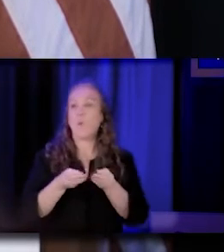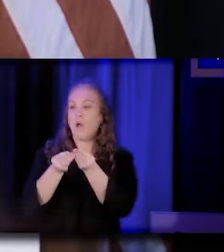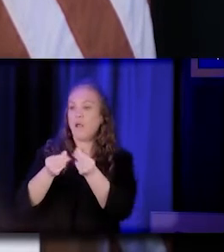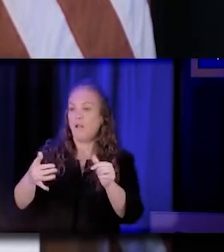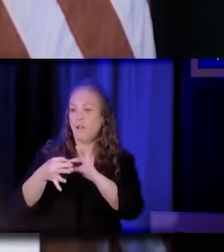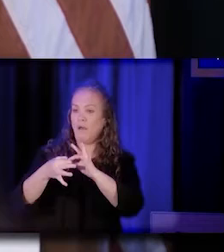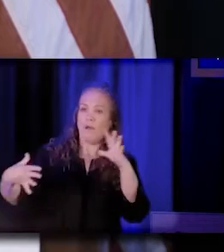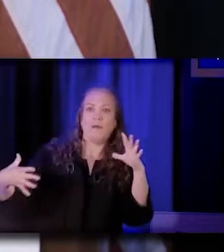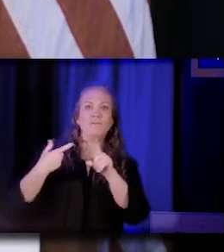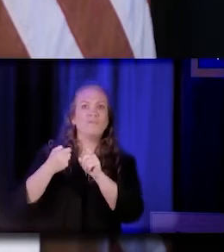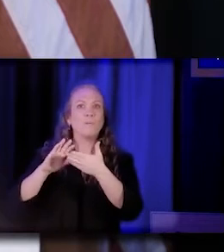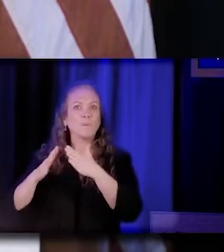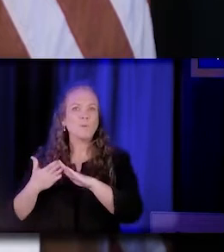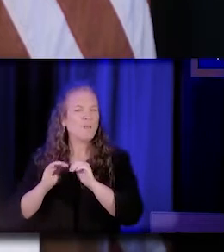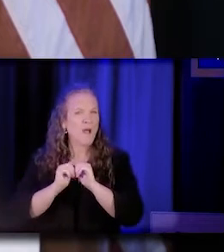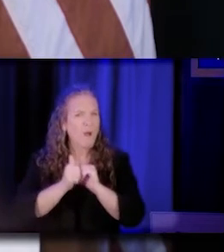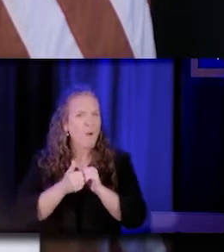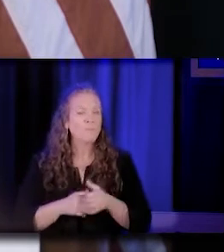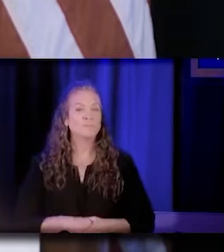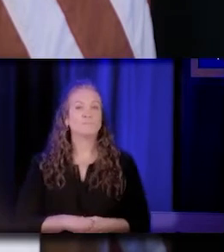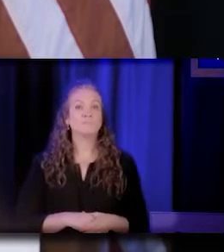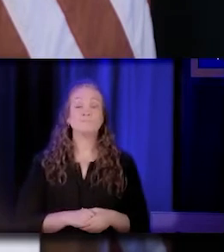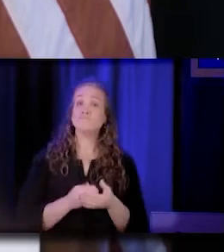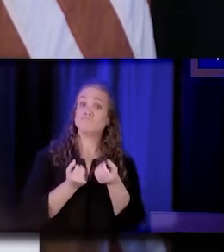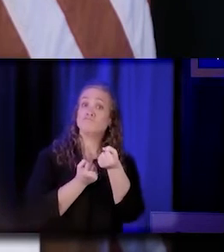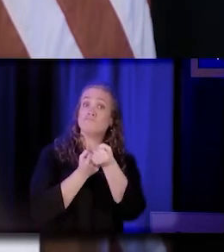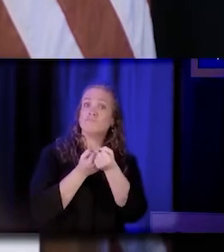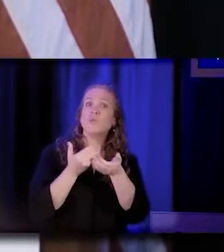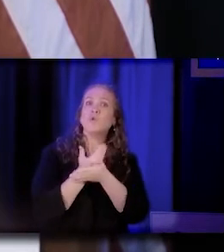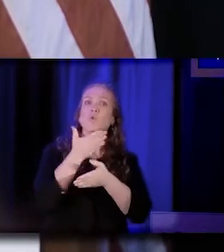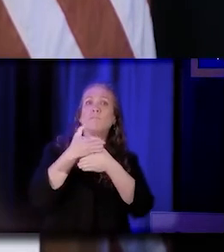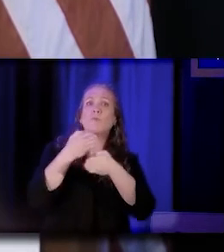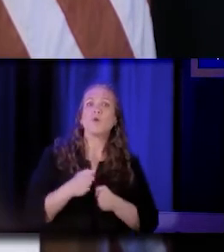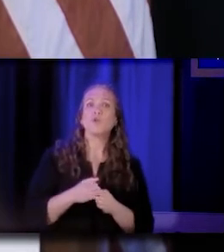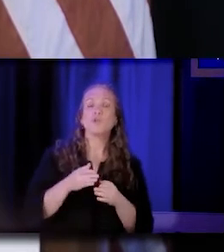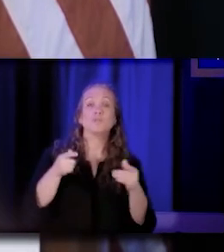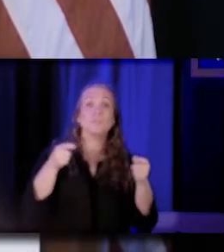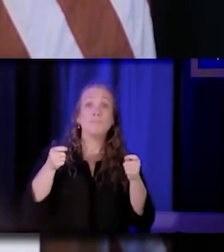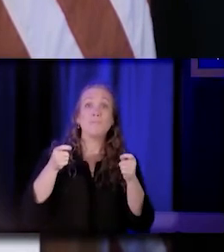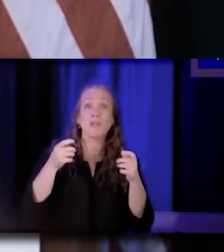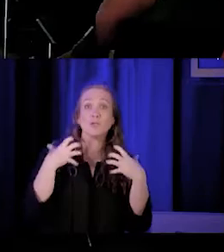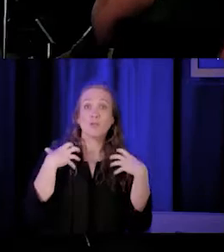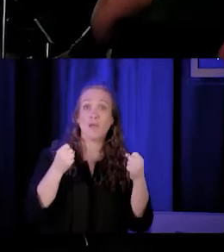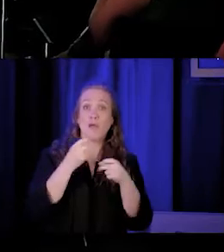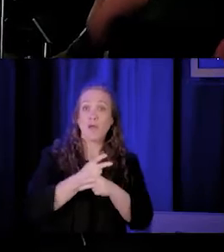How can we help new partners like Medi-Cal managed care plans engage with community health workers and Promotores